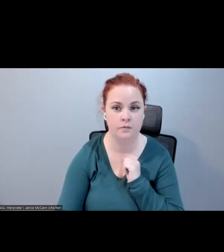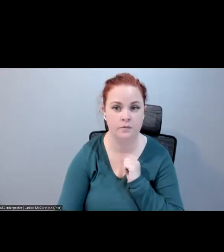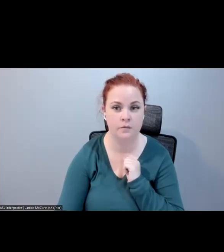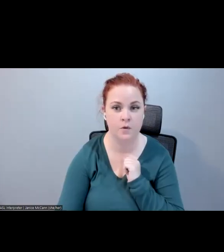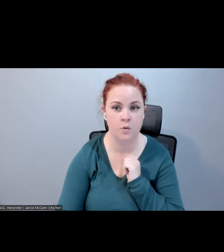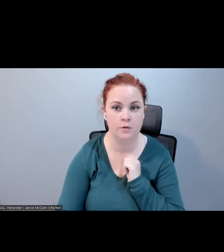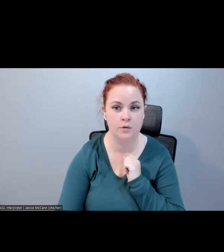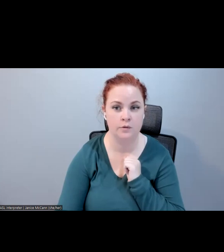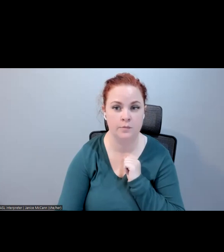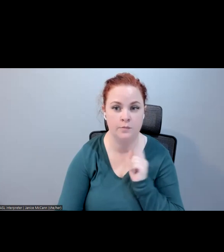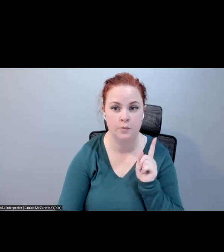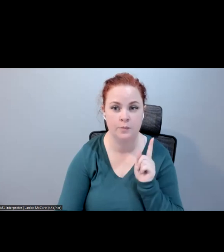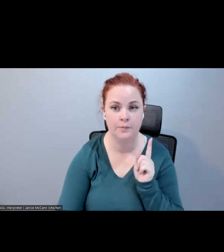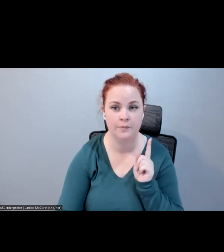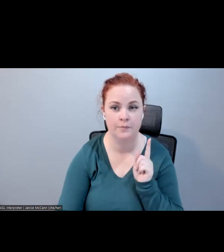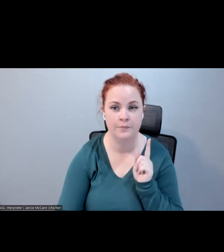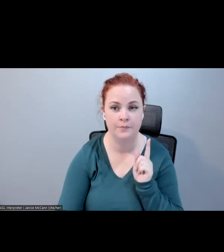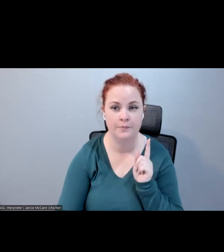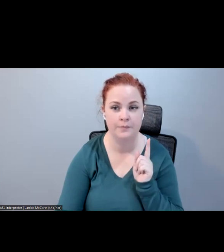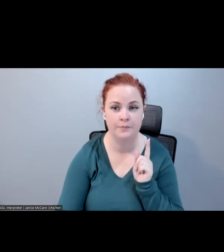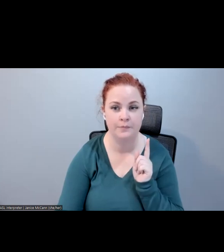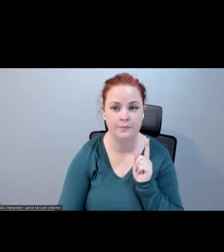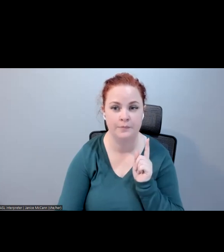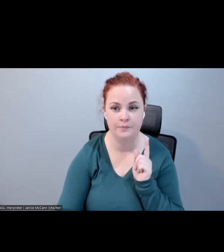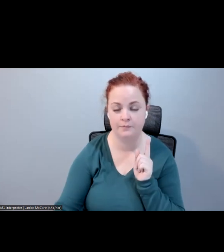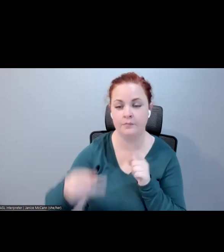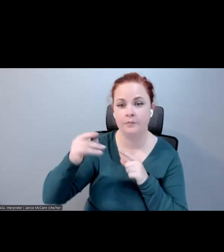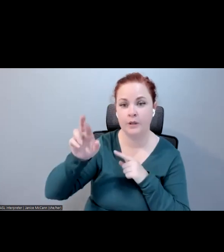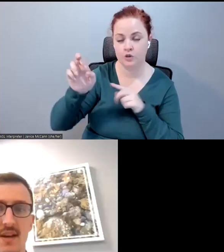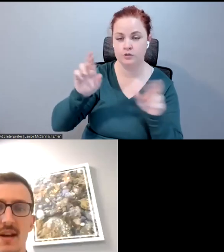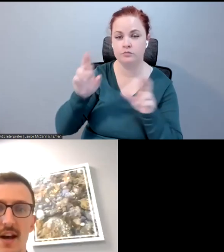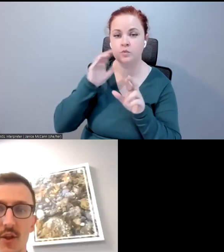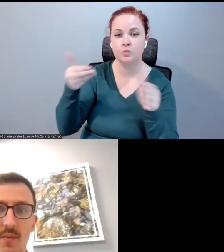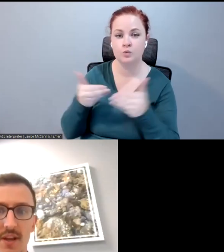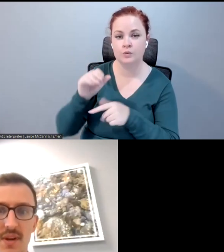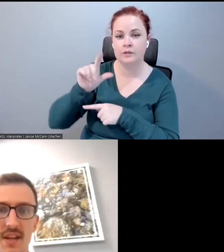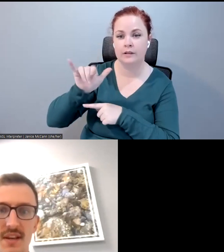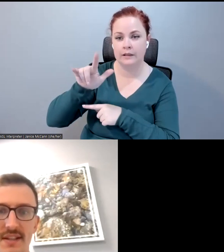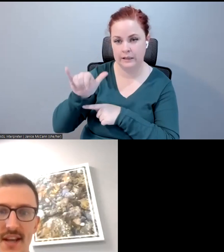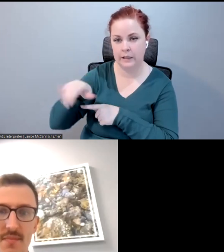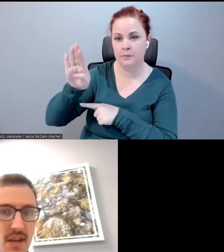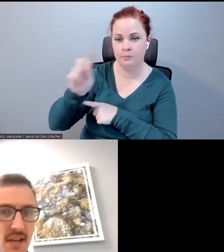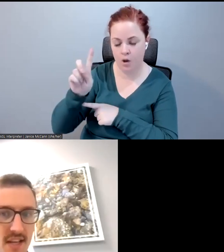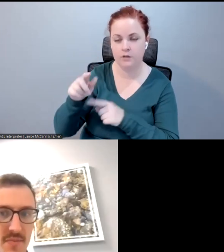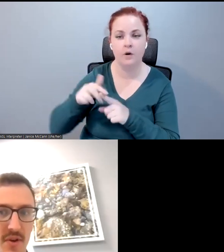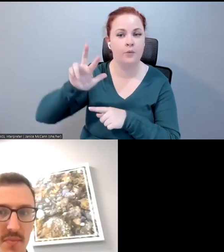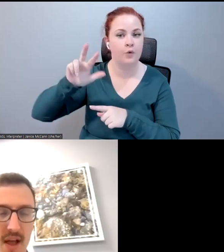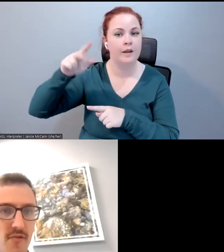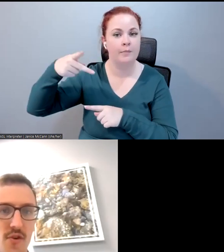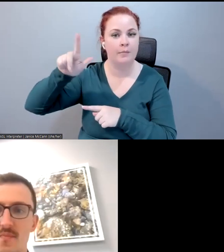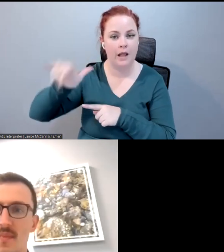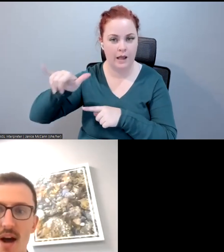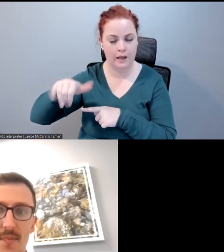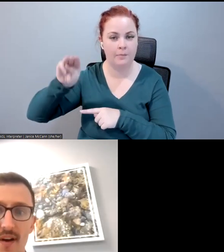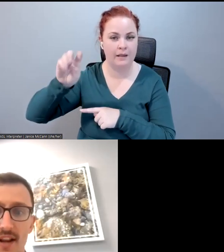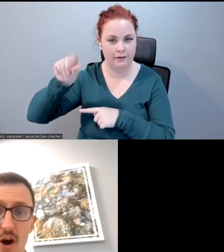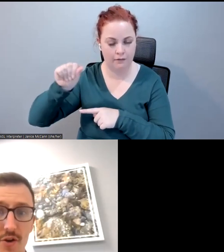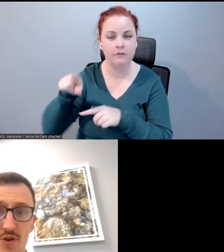introduce Lily Bond, from 3Play Media. They provide audio